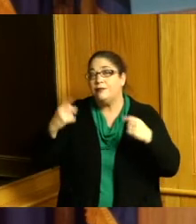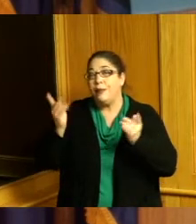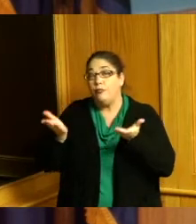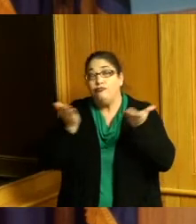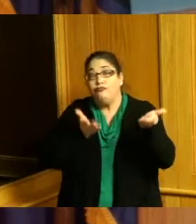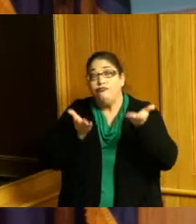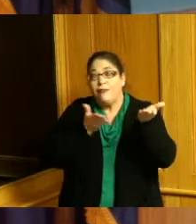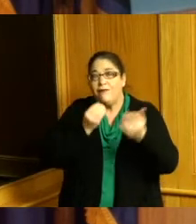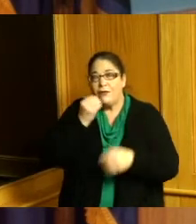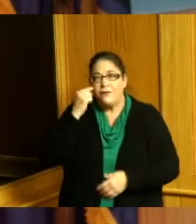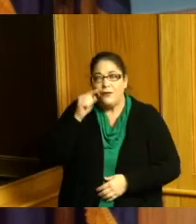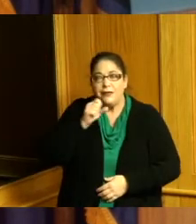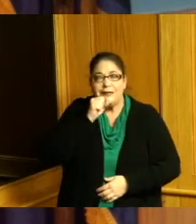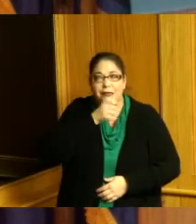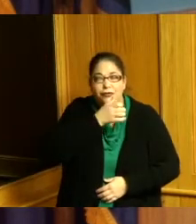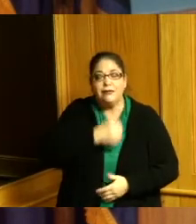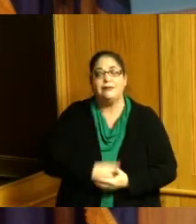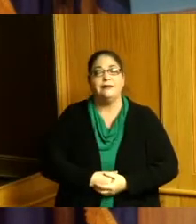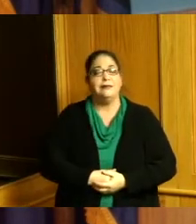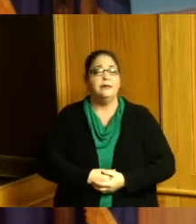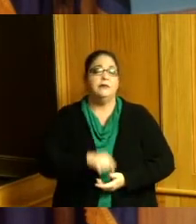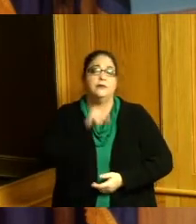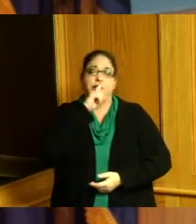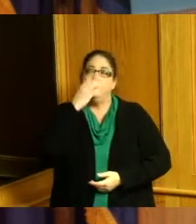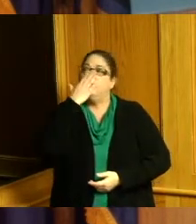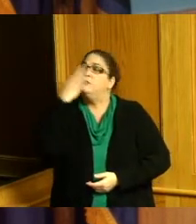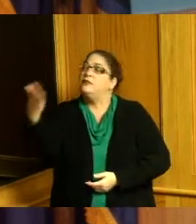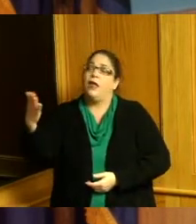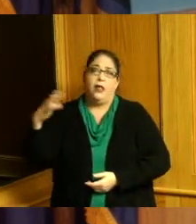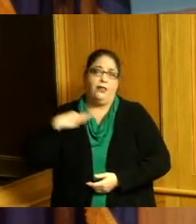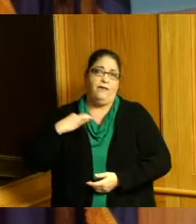I got a chance to go out and I want to thank those volunteers that went out to get these